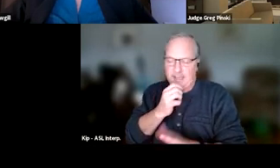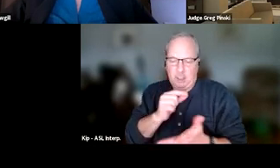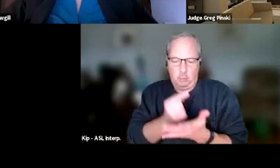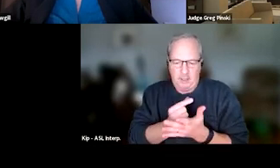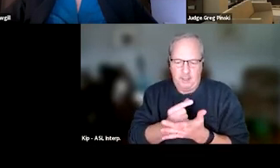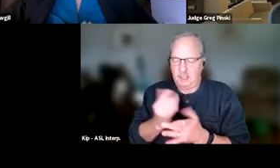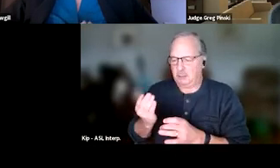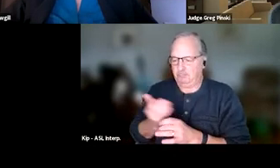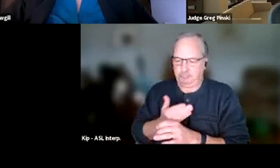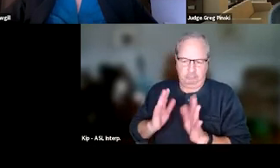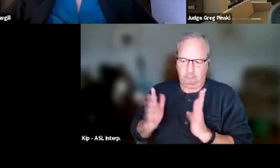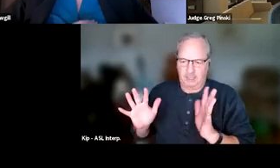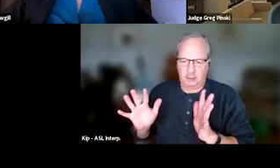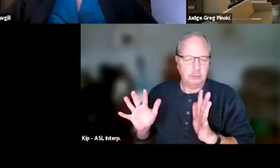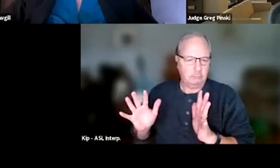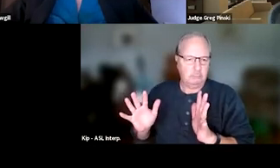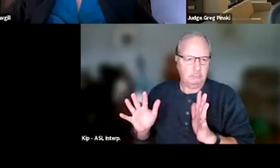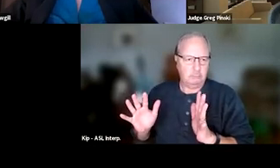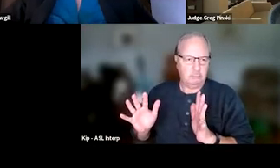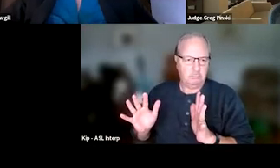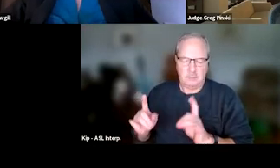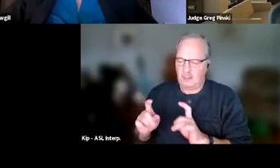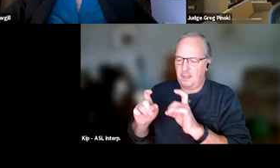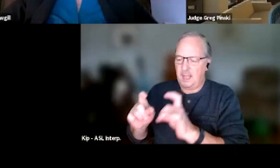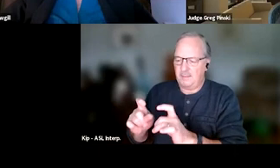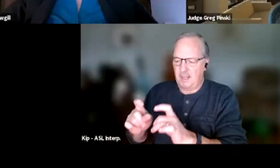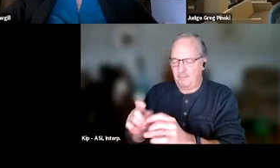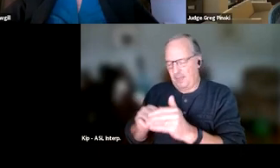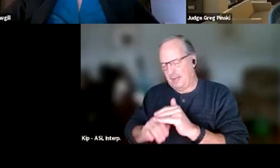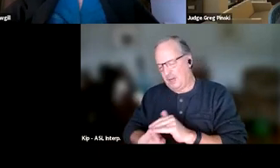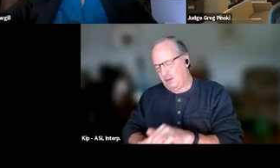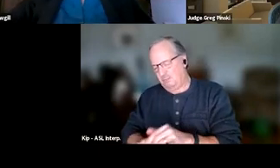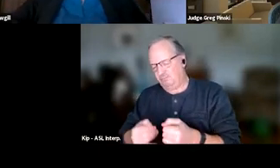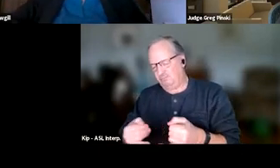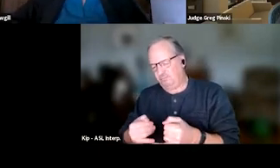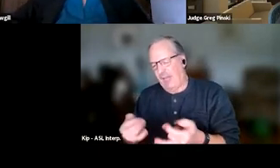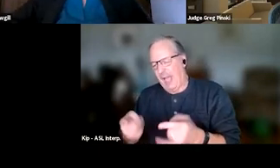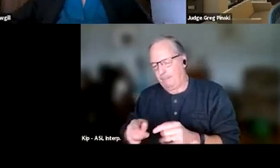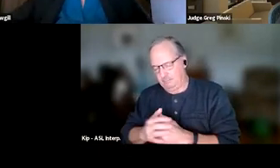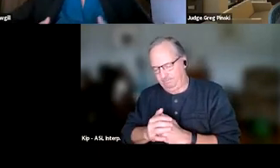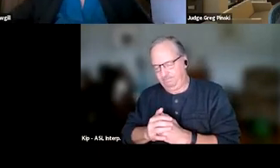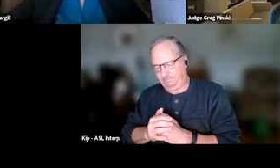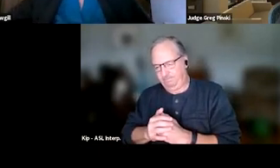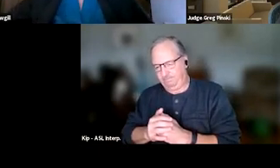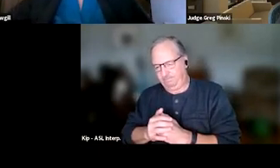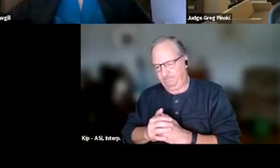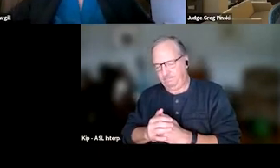they receive a sentence or disposition for that underlying offense, right? And it should be hard to get out of your program.